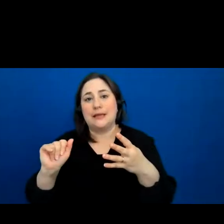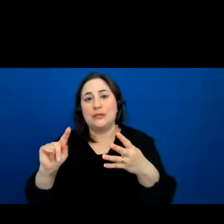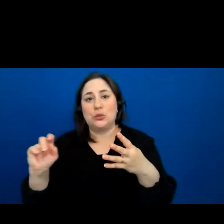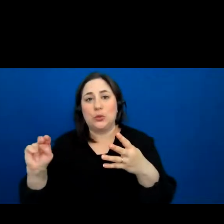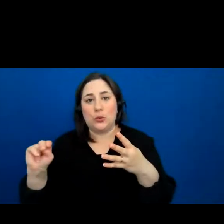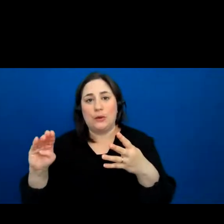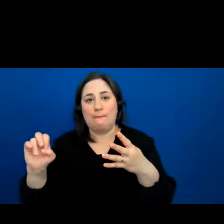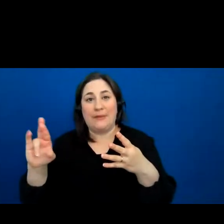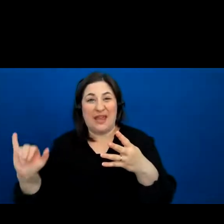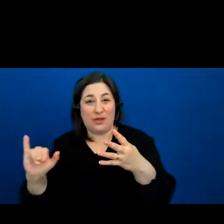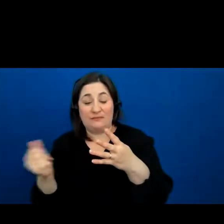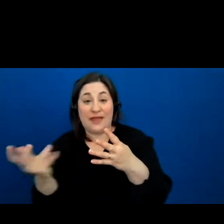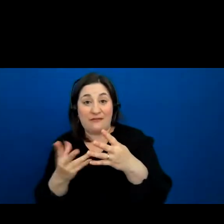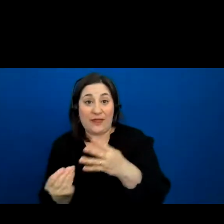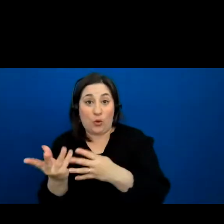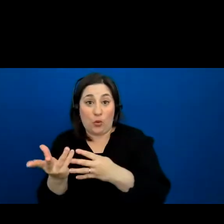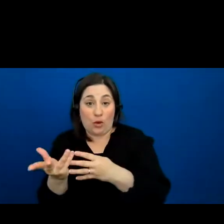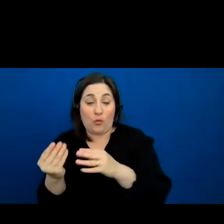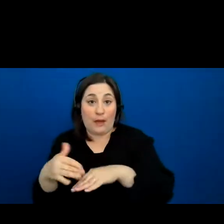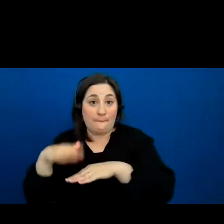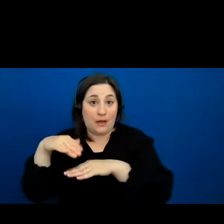These were the four main food Chiefs that watched over all the land and